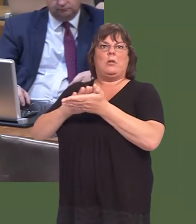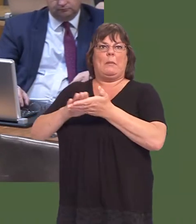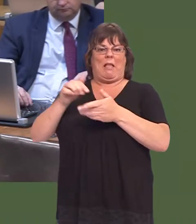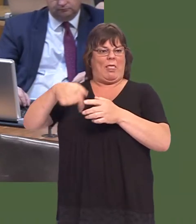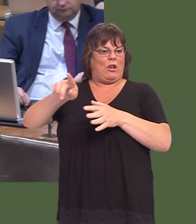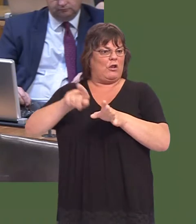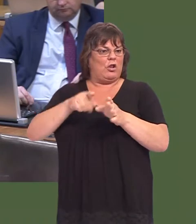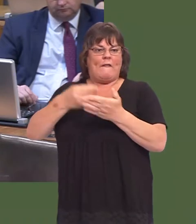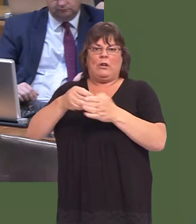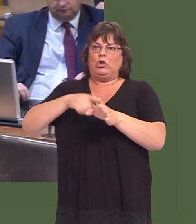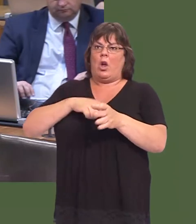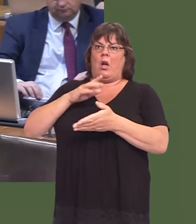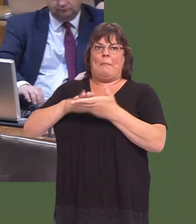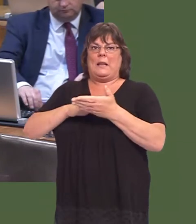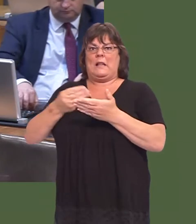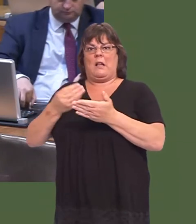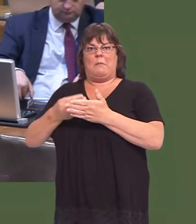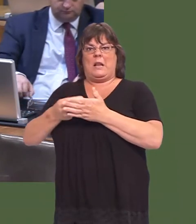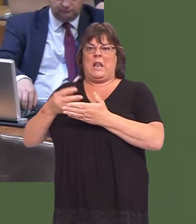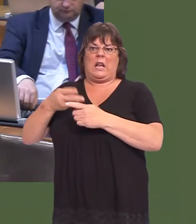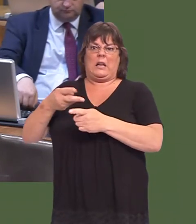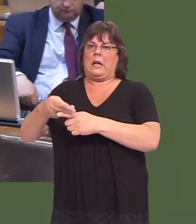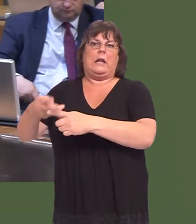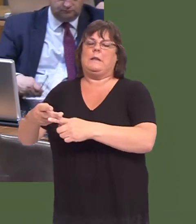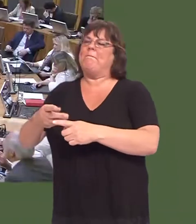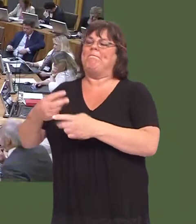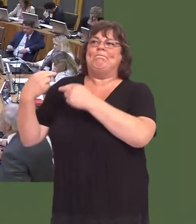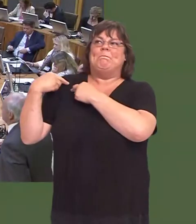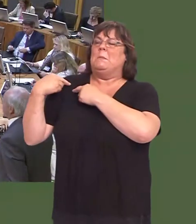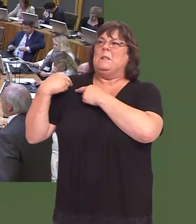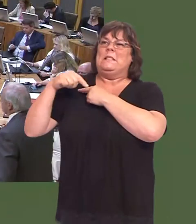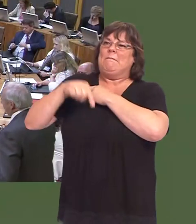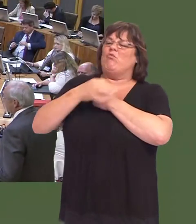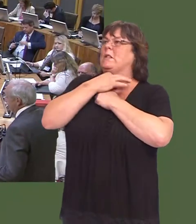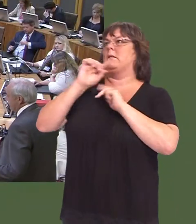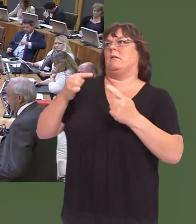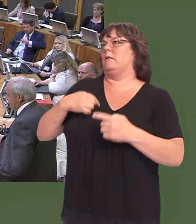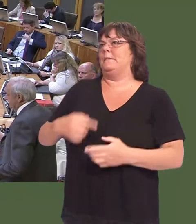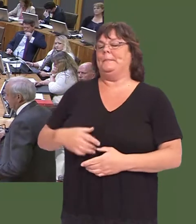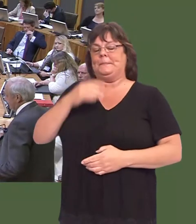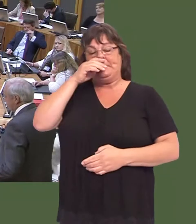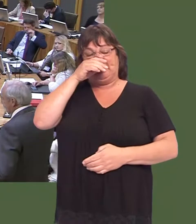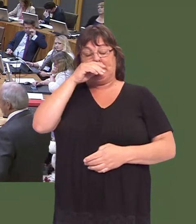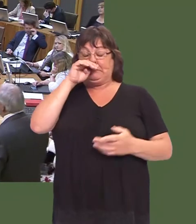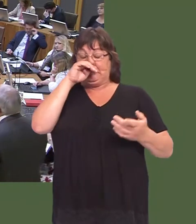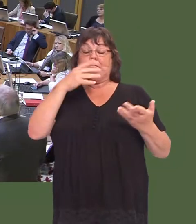Thatís not something that we as a responsible Government can take a risk with. Neil Hamilton: I fully understand that point and that, of course, was included in the original